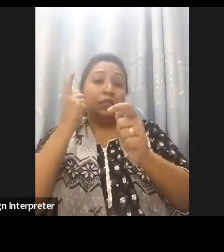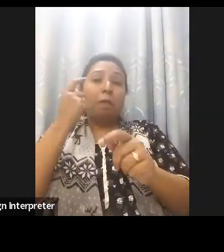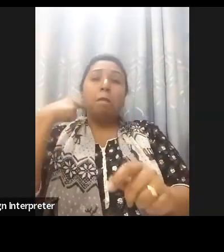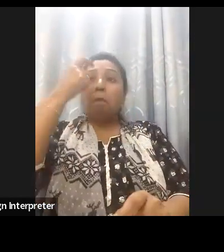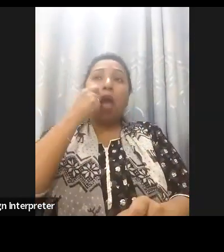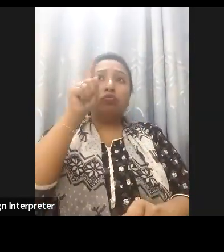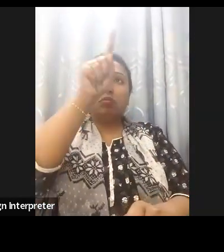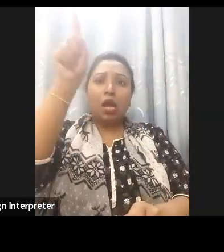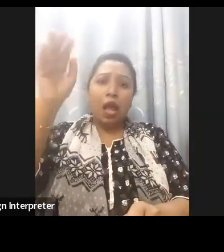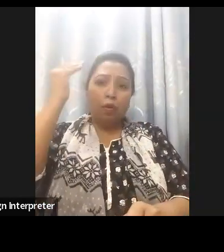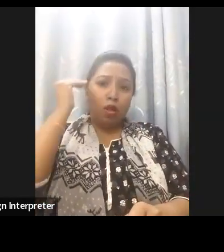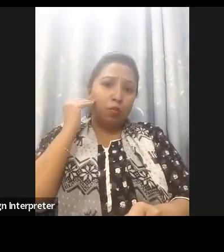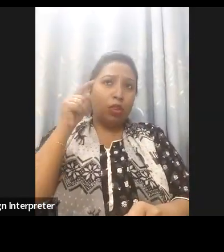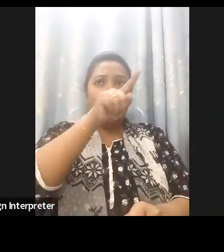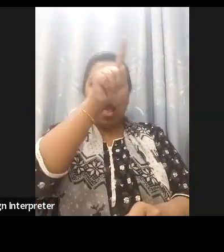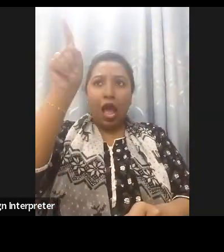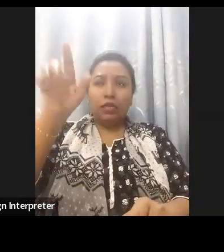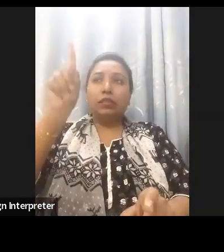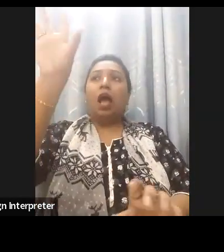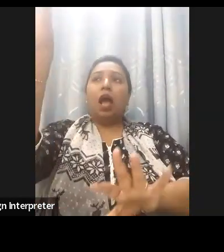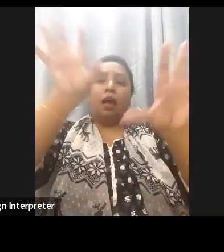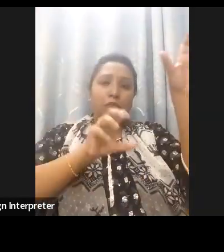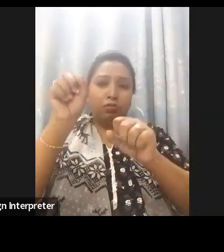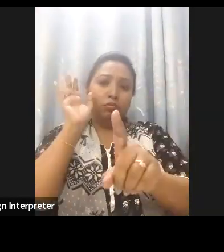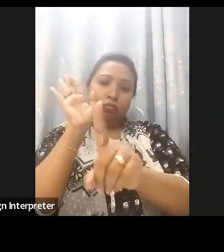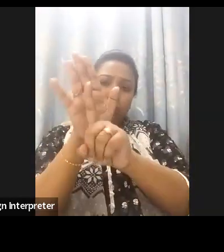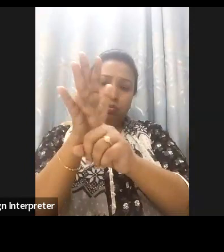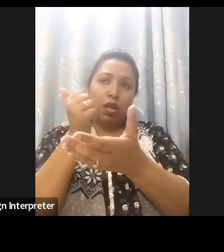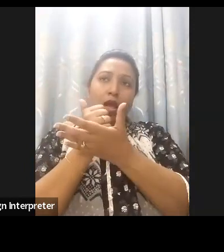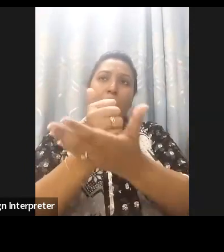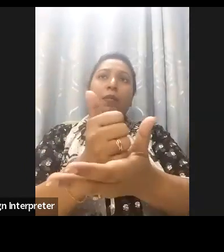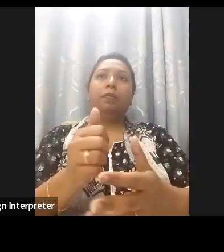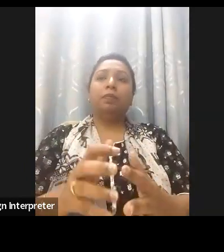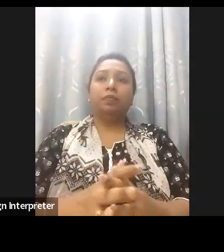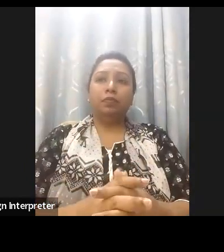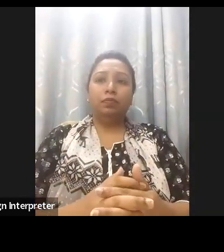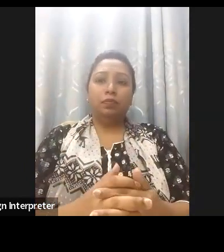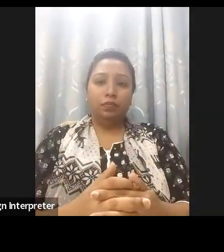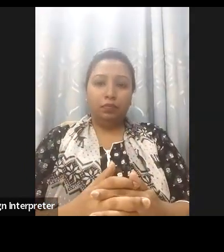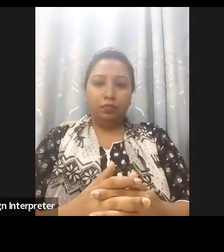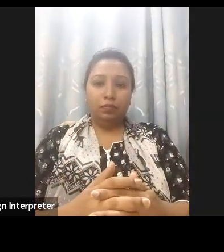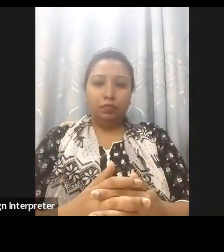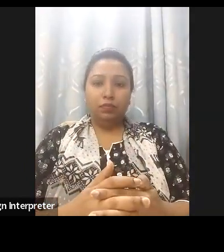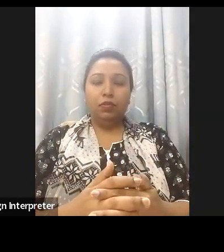Society can know for a fact that the professional that I'm hiring to the company